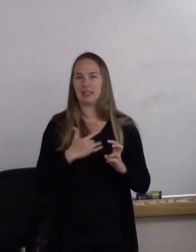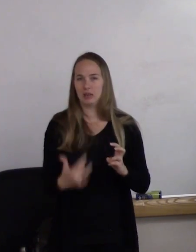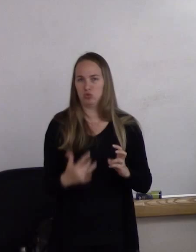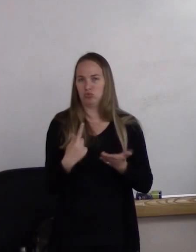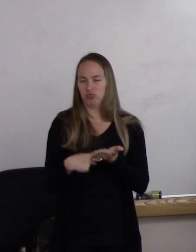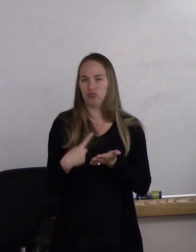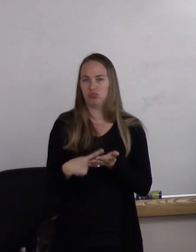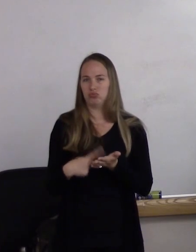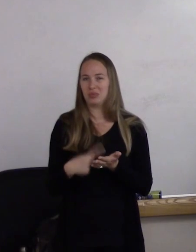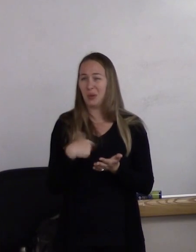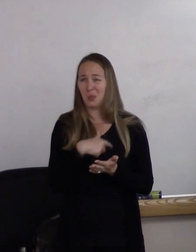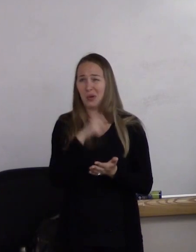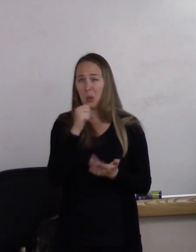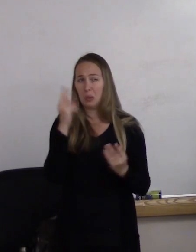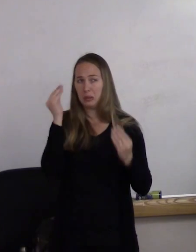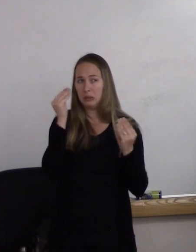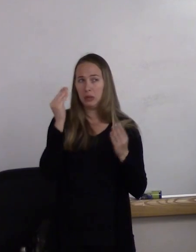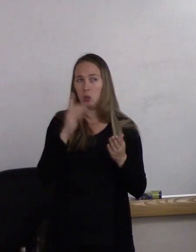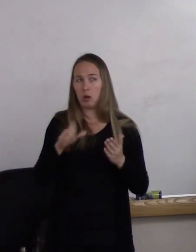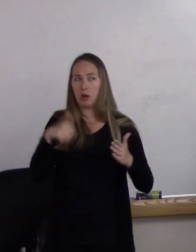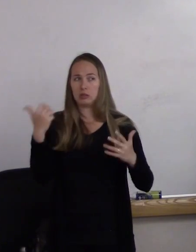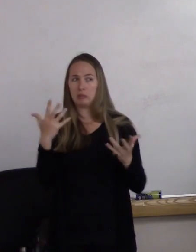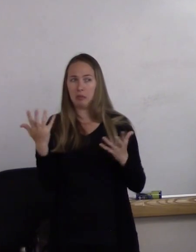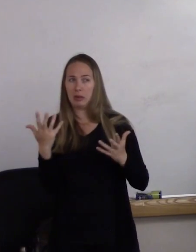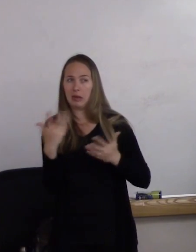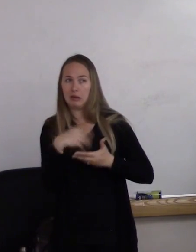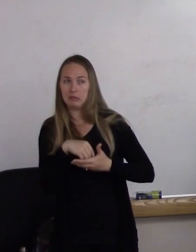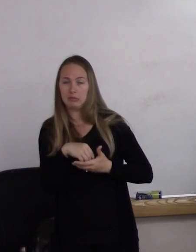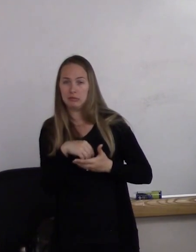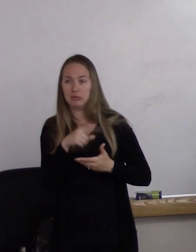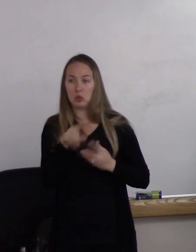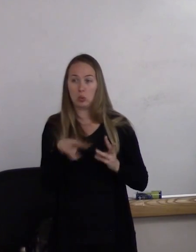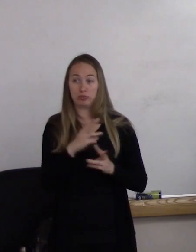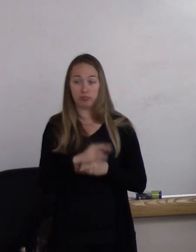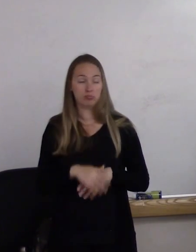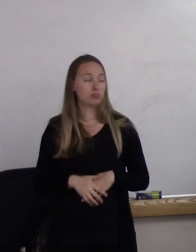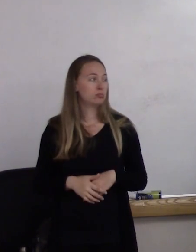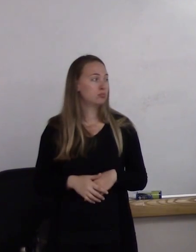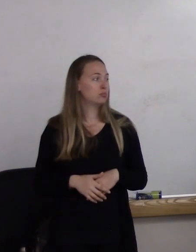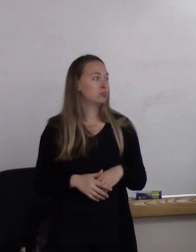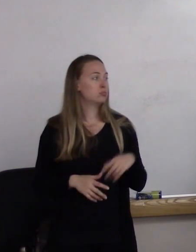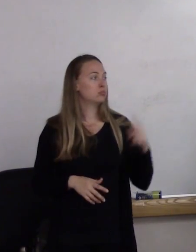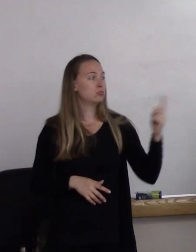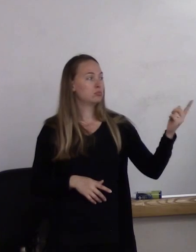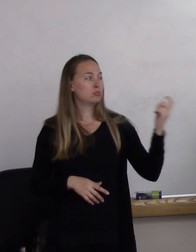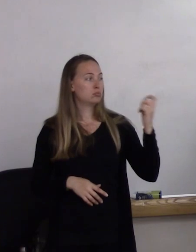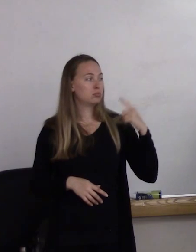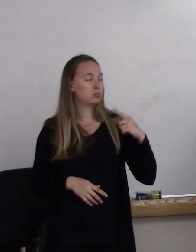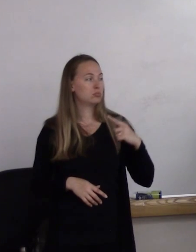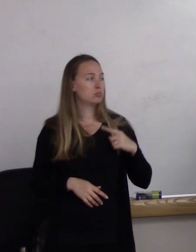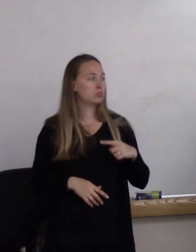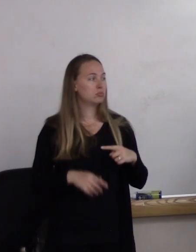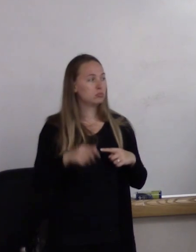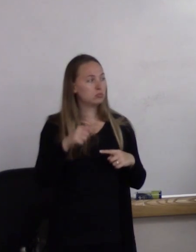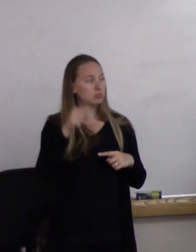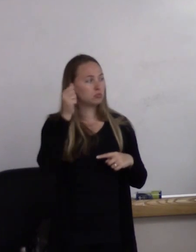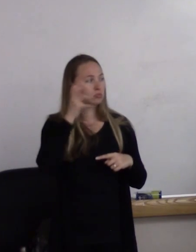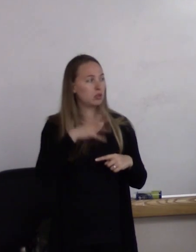and think about what else may be out there. Yeah. (man) How does, like--